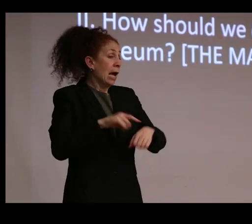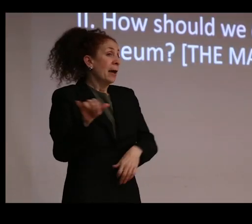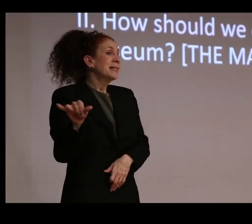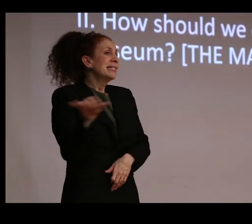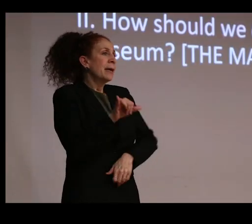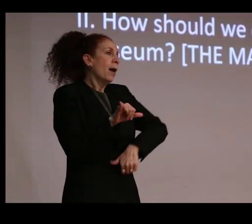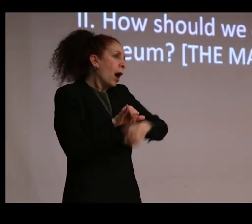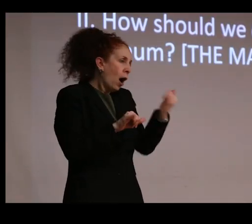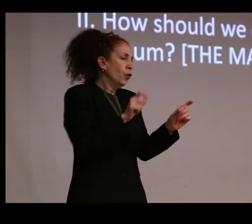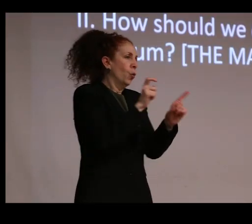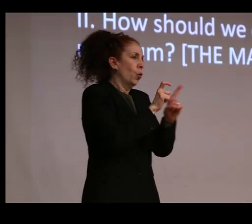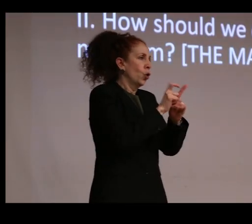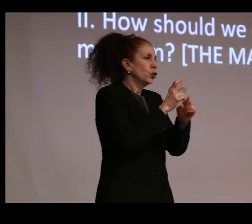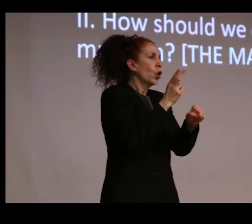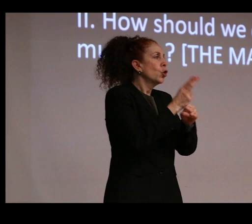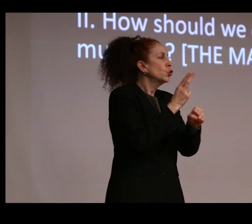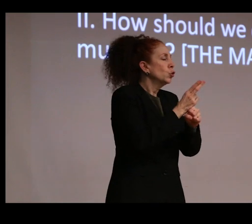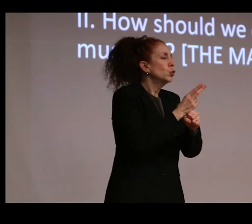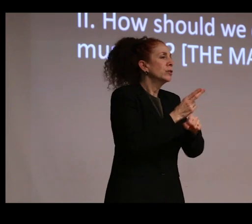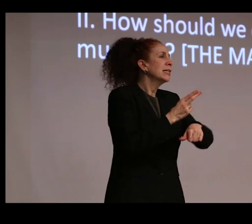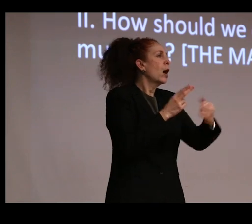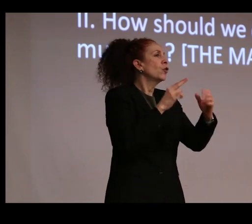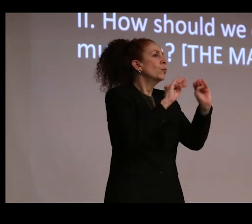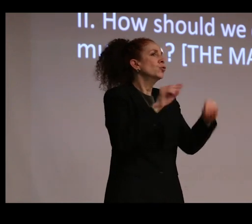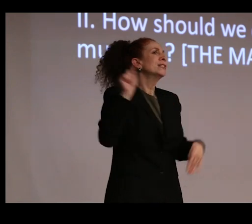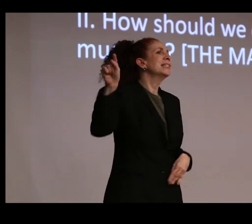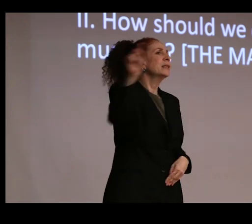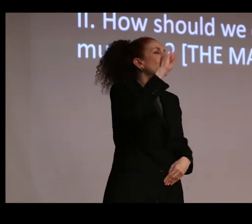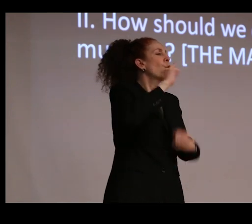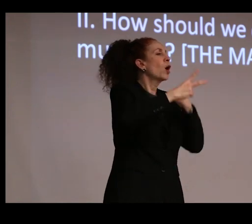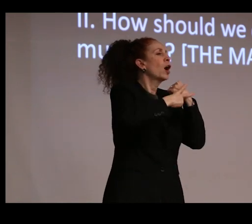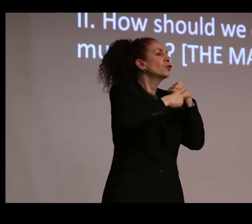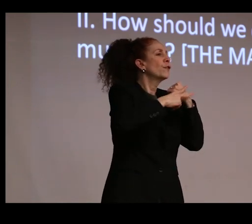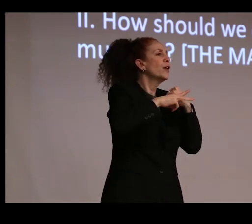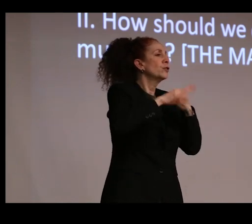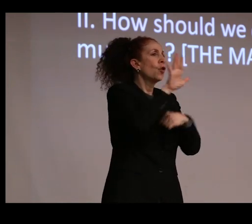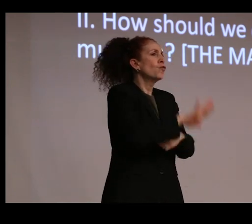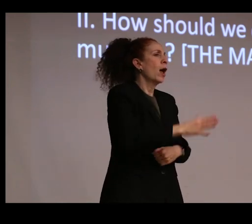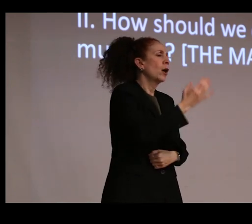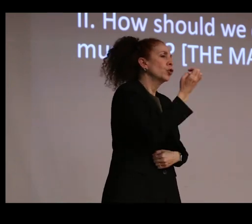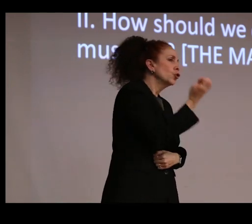are in use in the key museums with conservation facilities in Europe and North America.